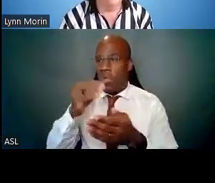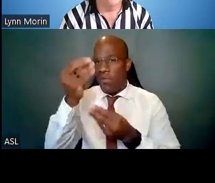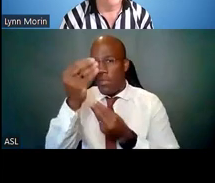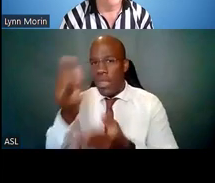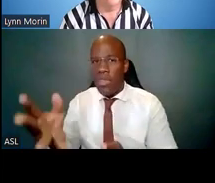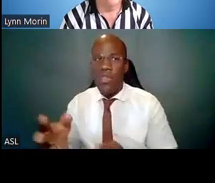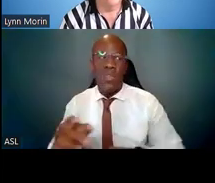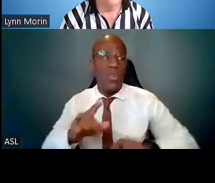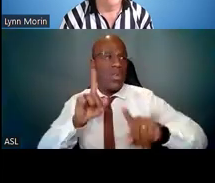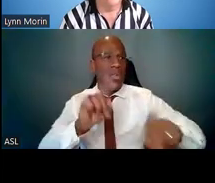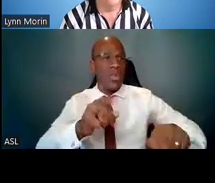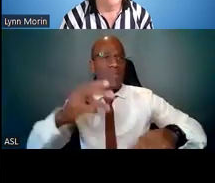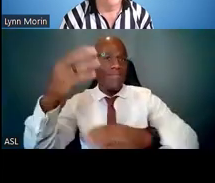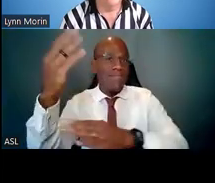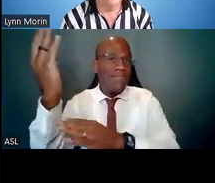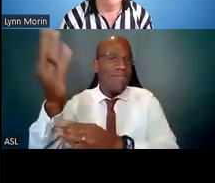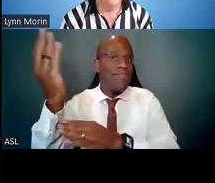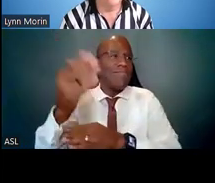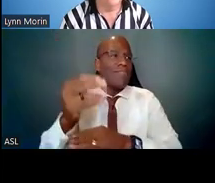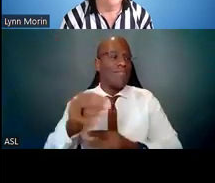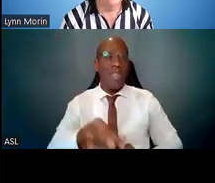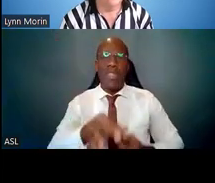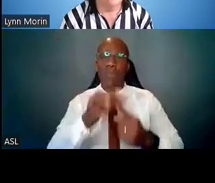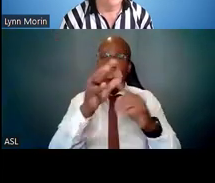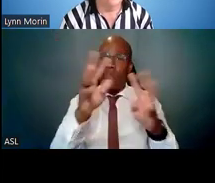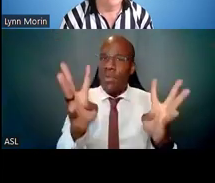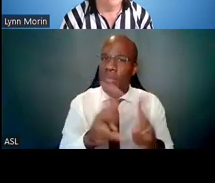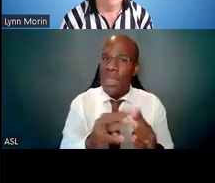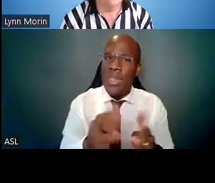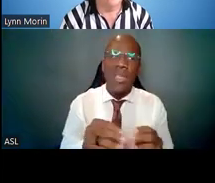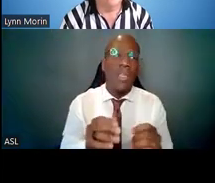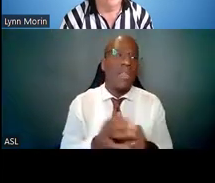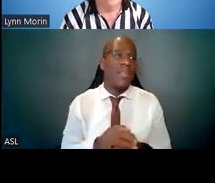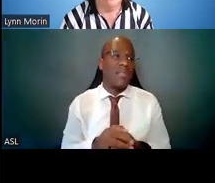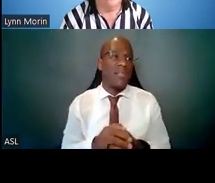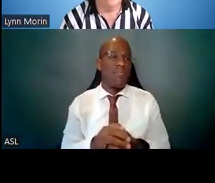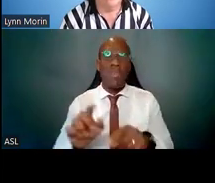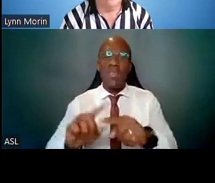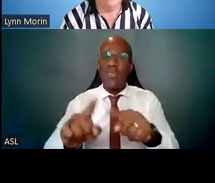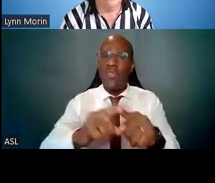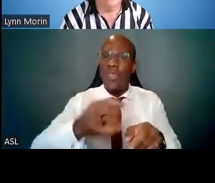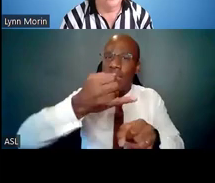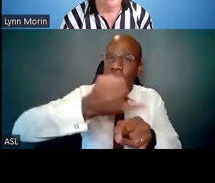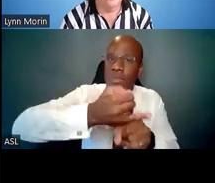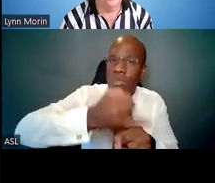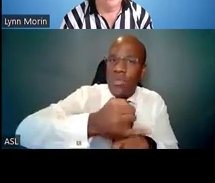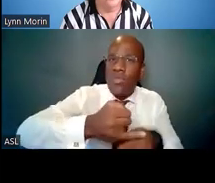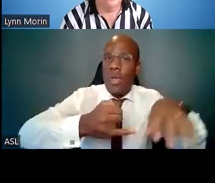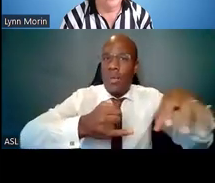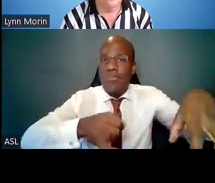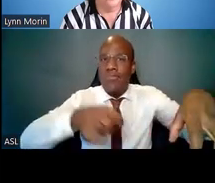special sessions -- and these can be involved in your career and outside of your career, field of interest.